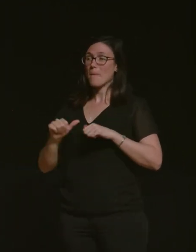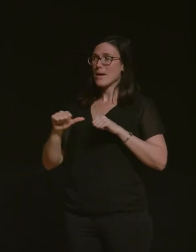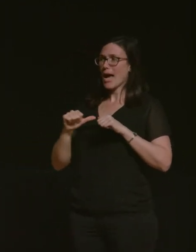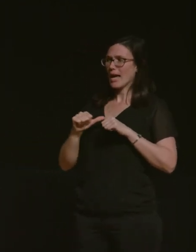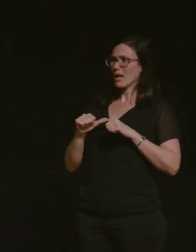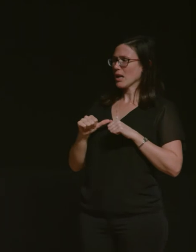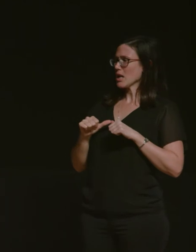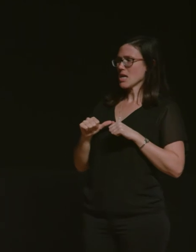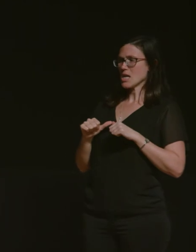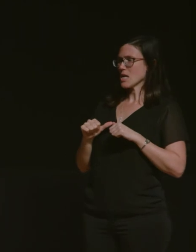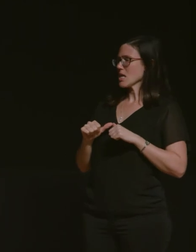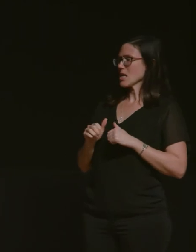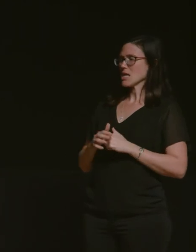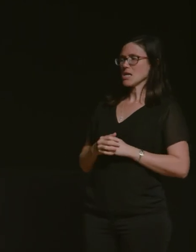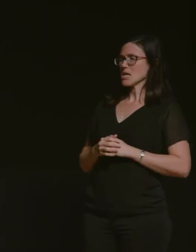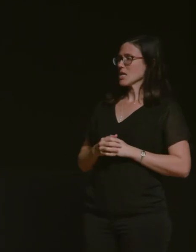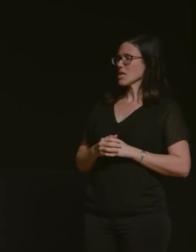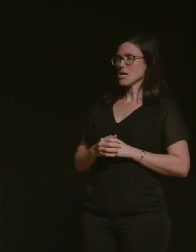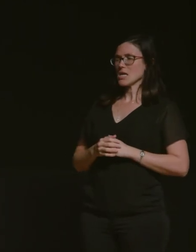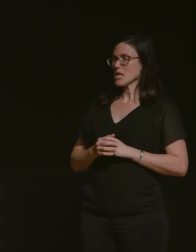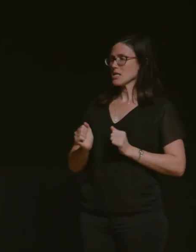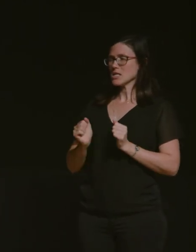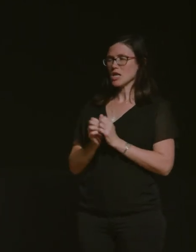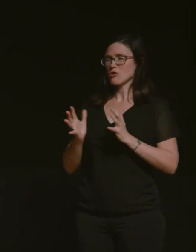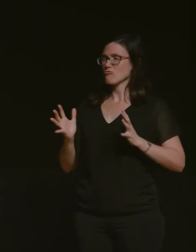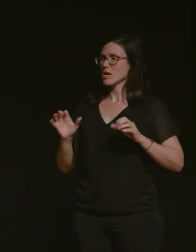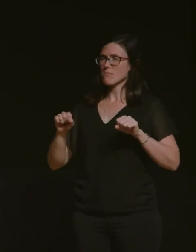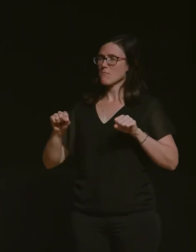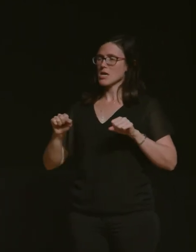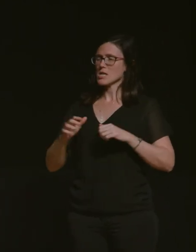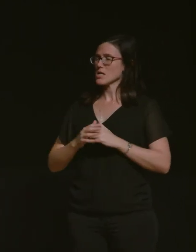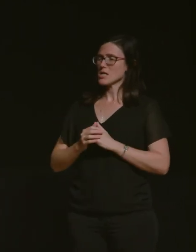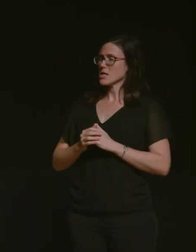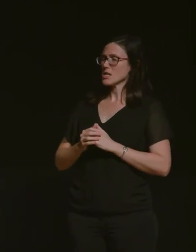not approving at all of her brother's motorbike obsession right so she turns to me and she goes